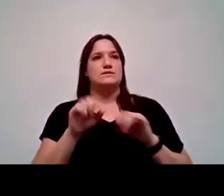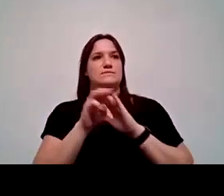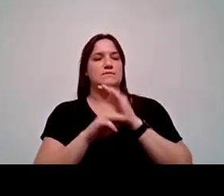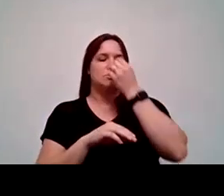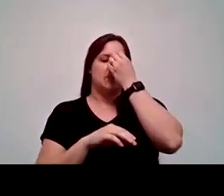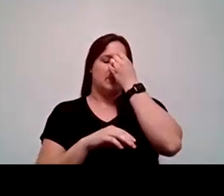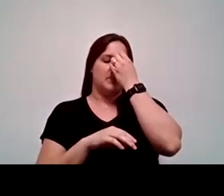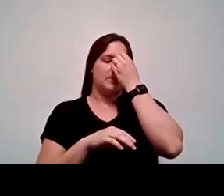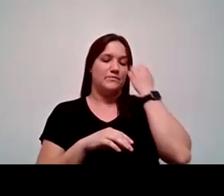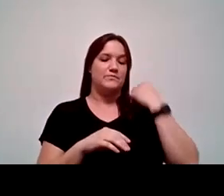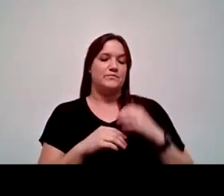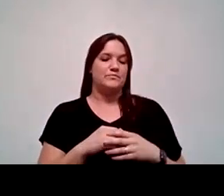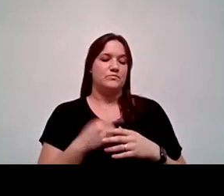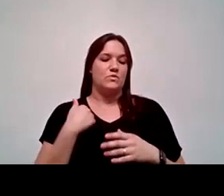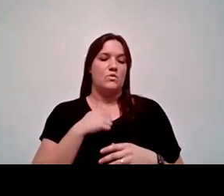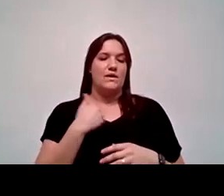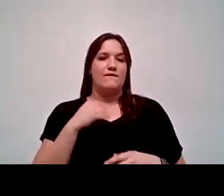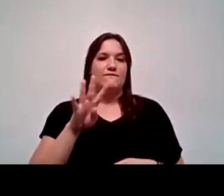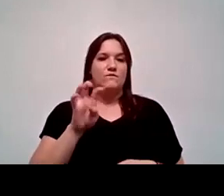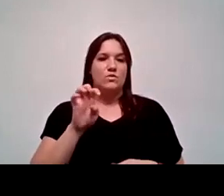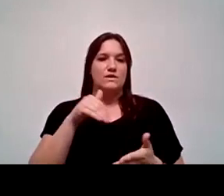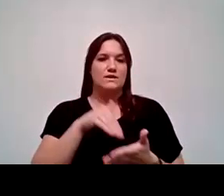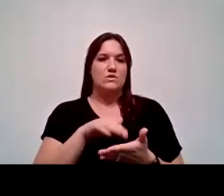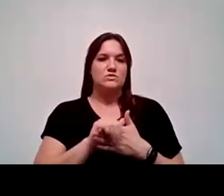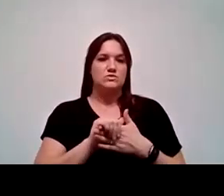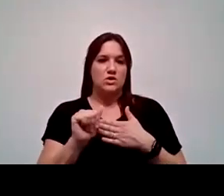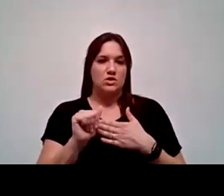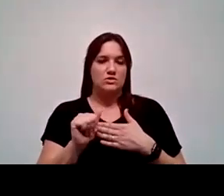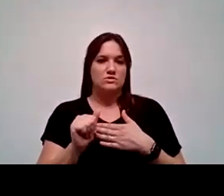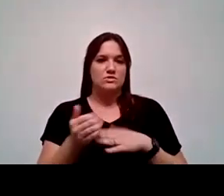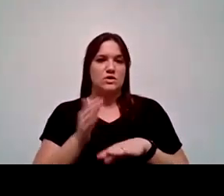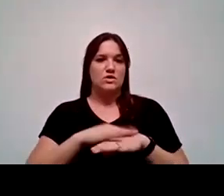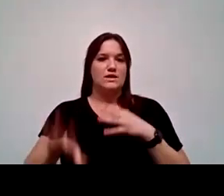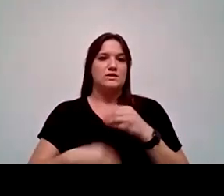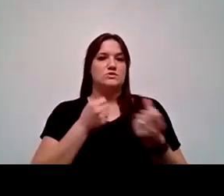we spent $400,000 on additional support for students.